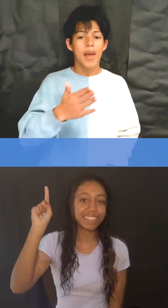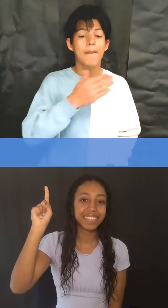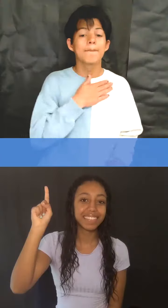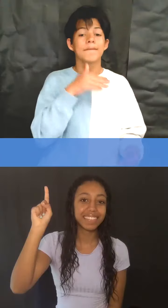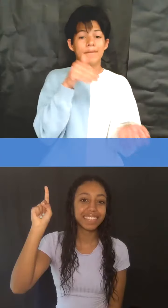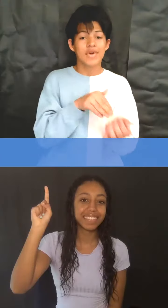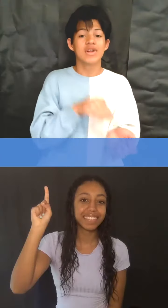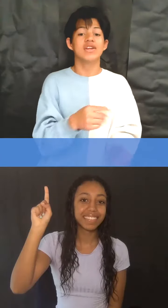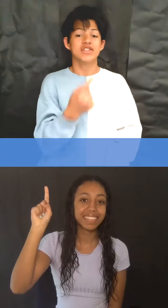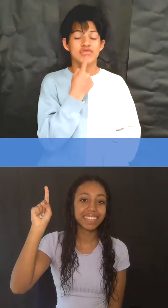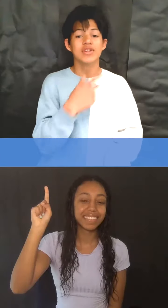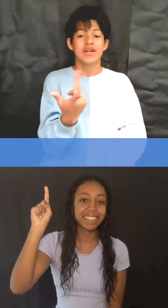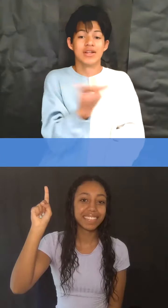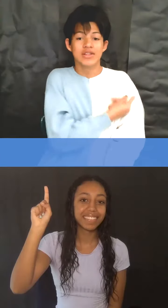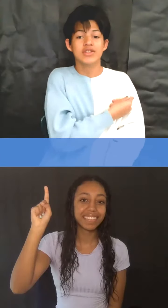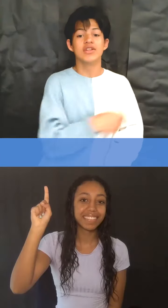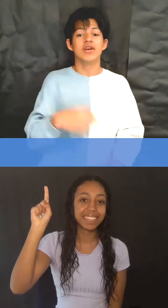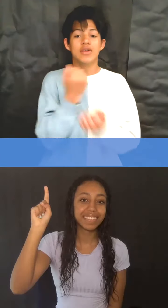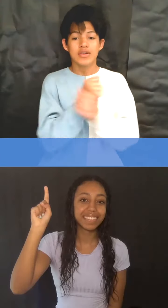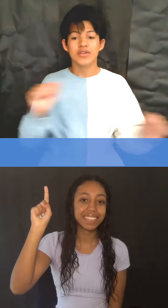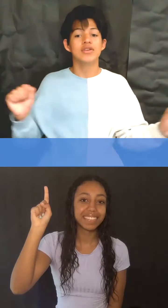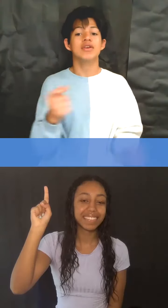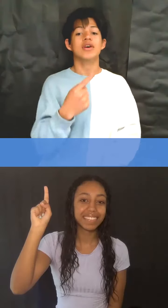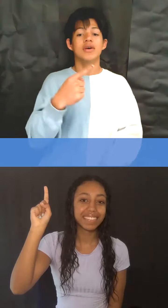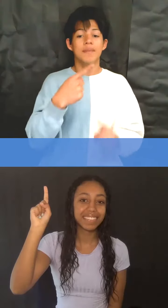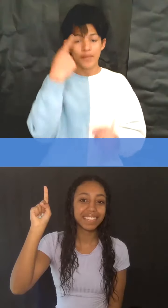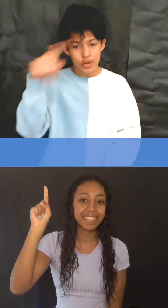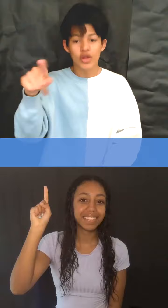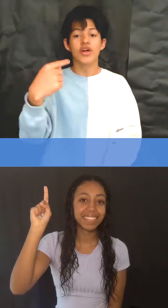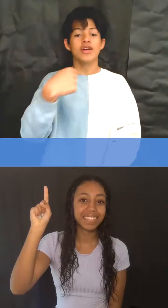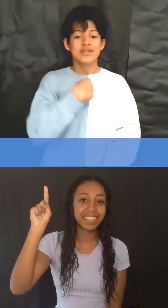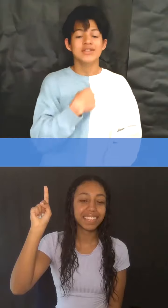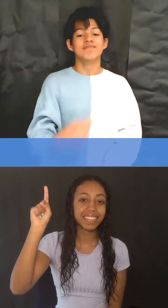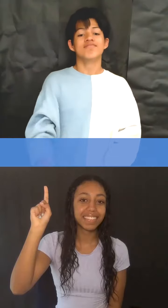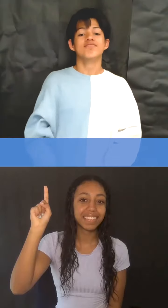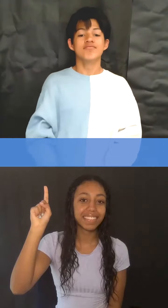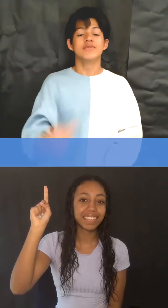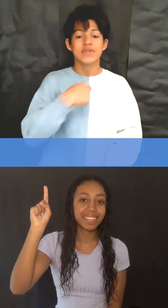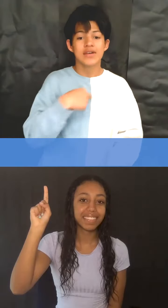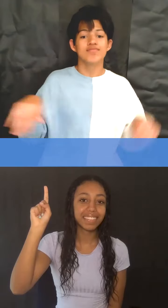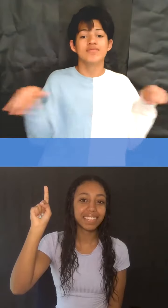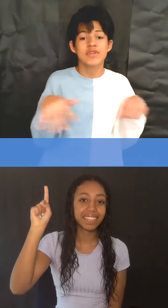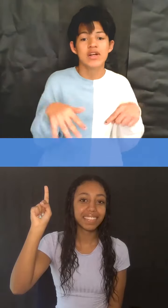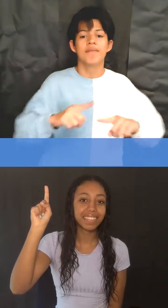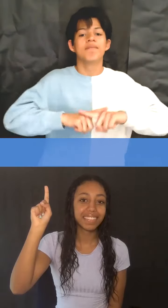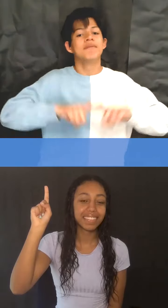My doctor told me the vaccine was safe and it was safe for me so even though I was nervous,